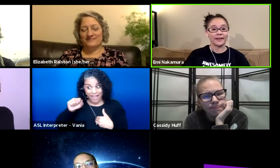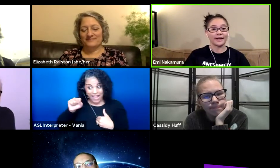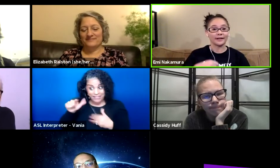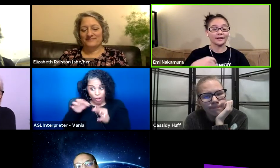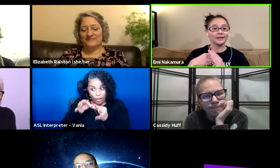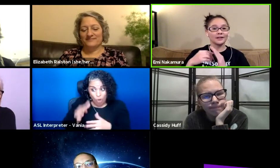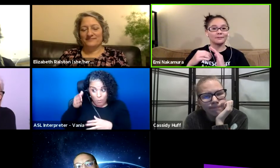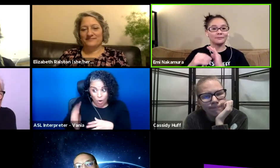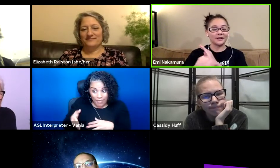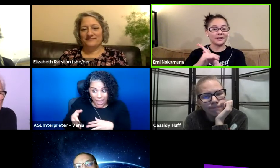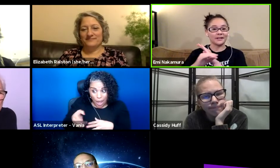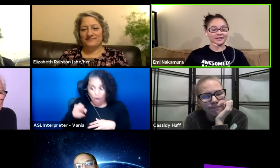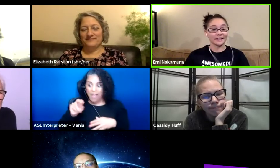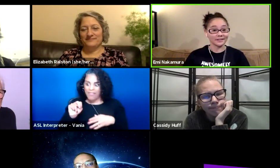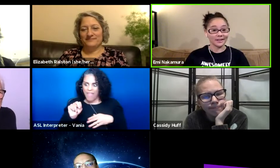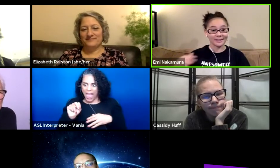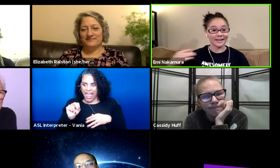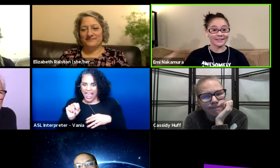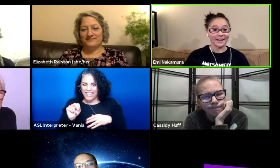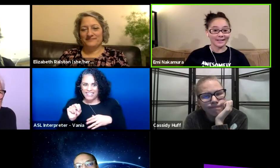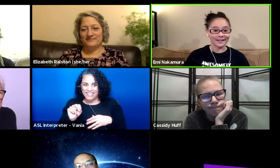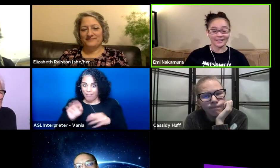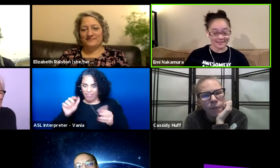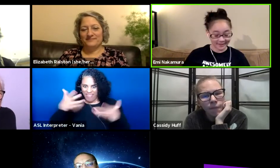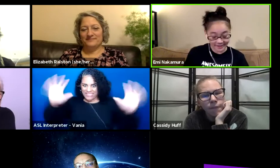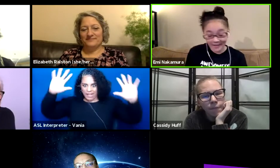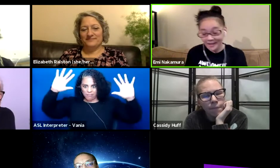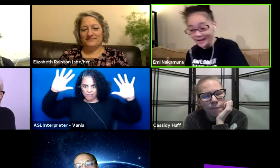and then be said and done, 'cause that's not, that's not the key.